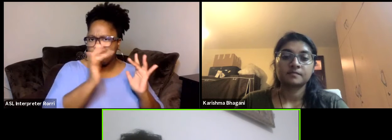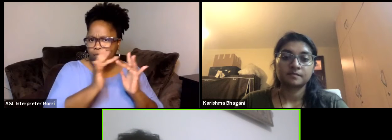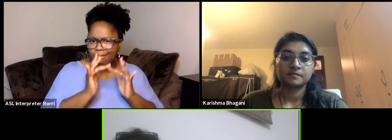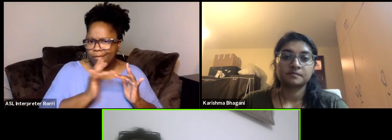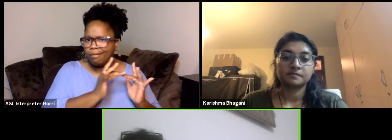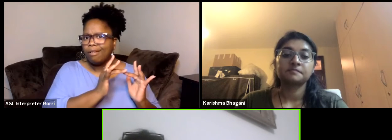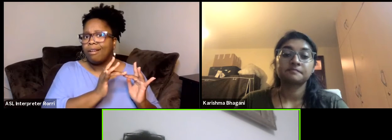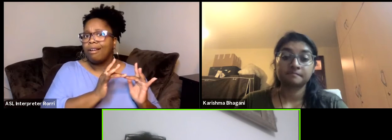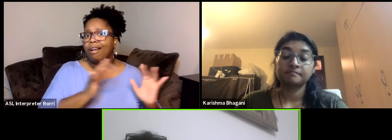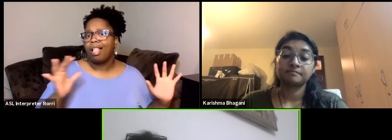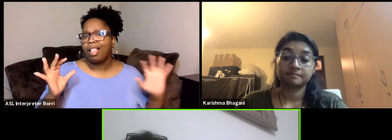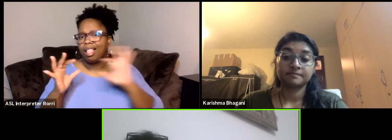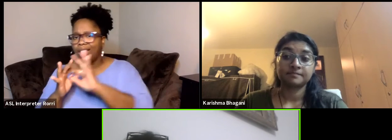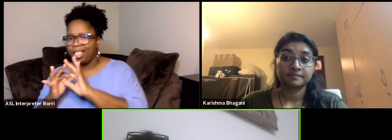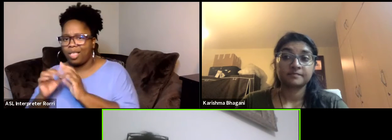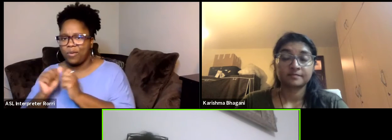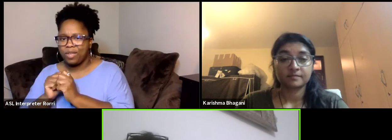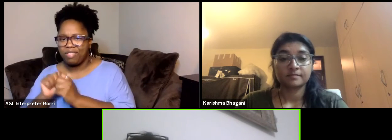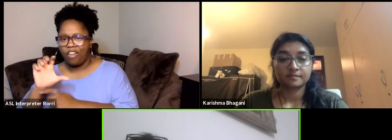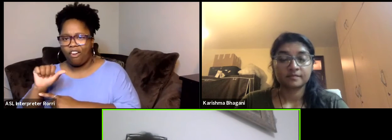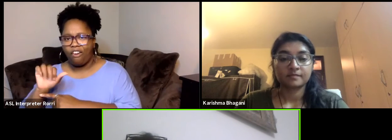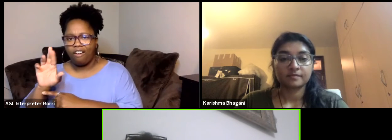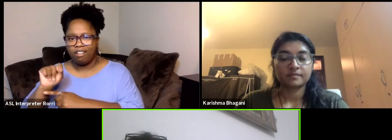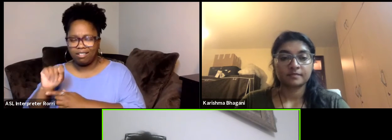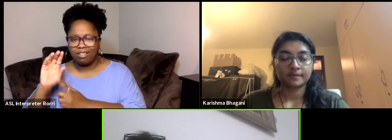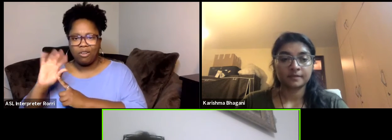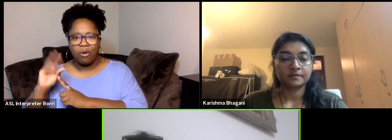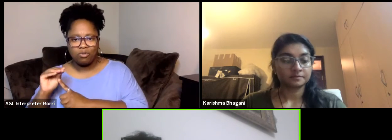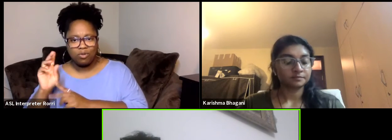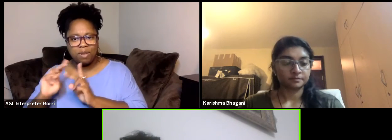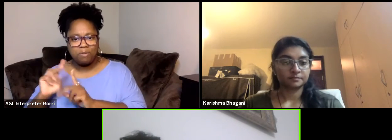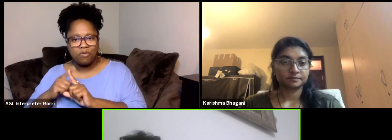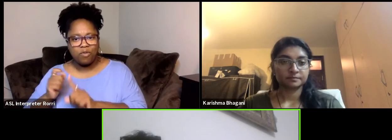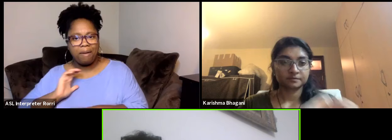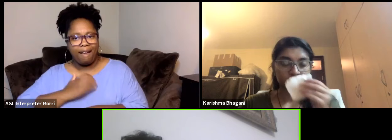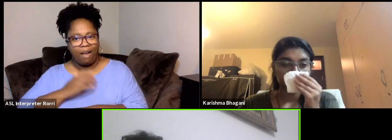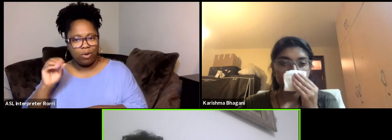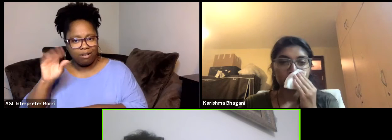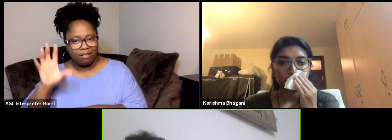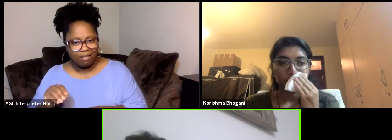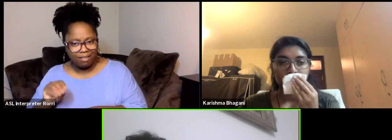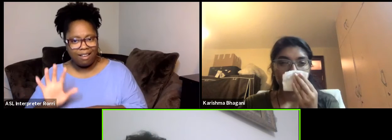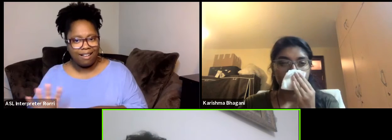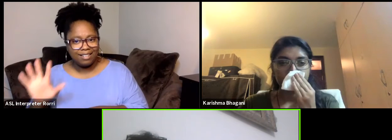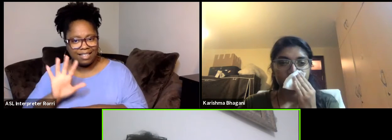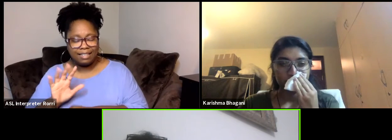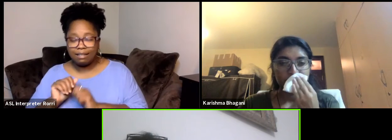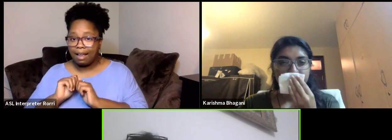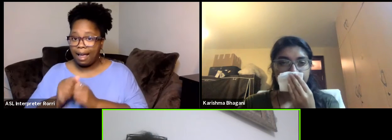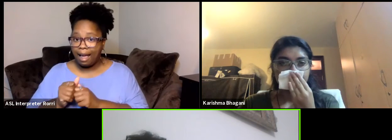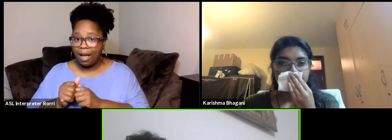these the art and culture people from our continent. And we do that through two main things,